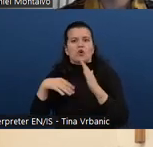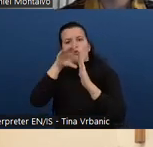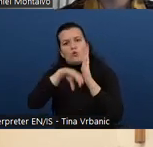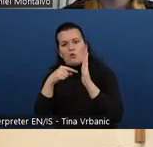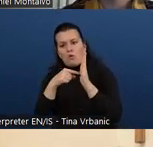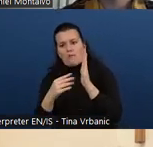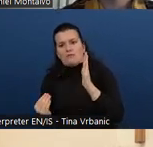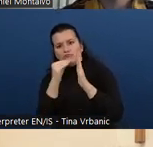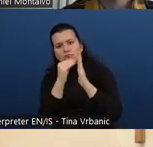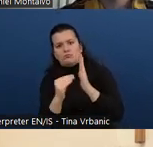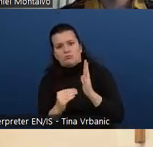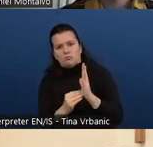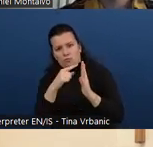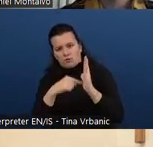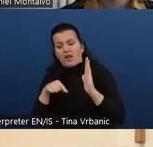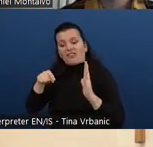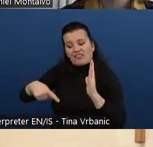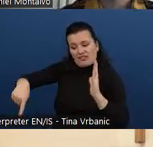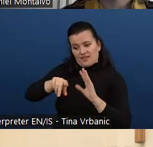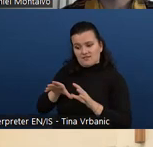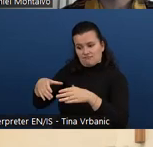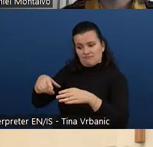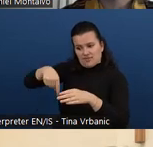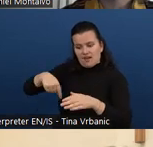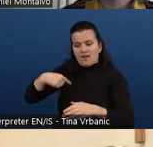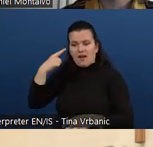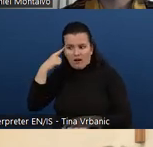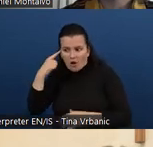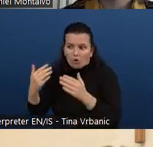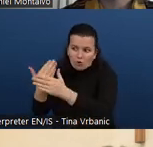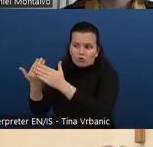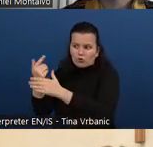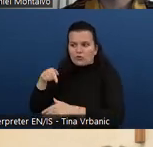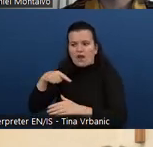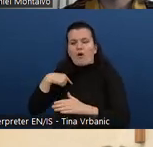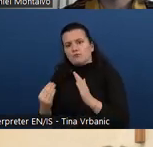We do try to update those. But as I said before, at this point there is yeah.